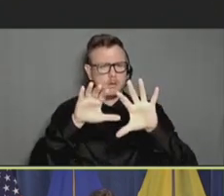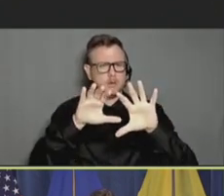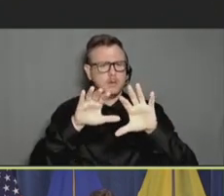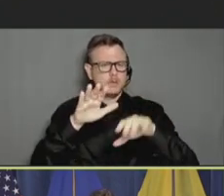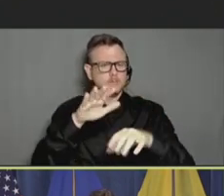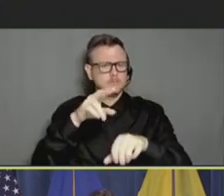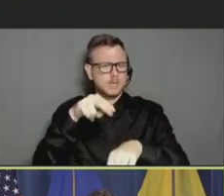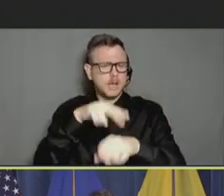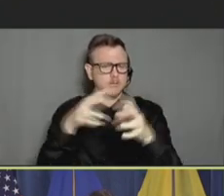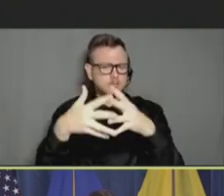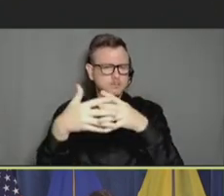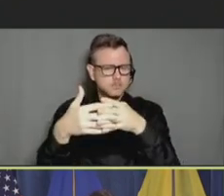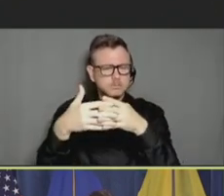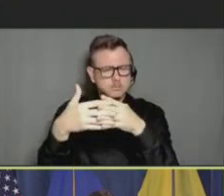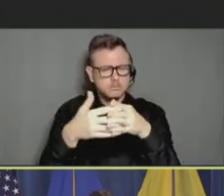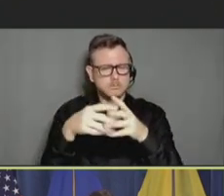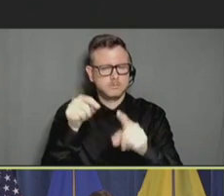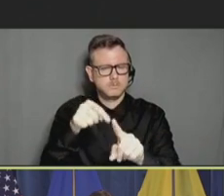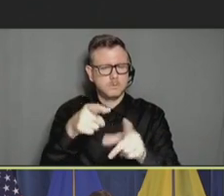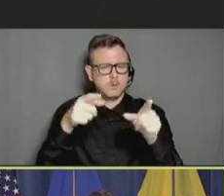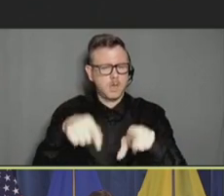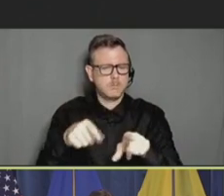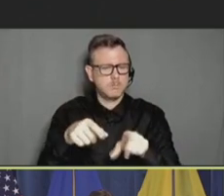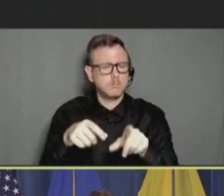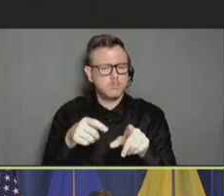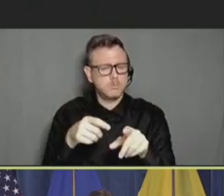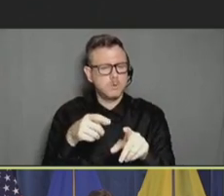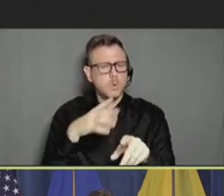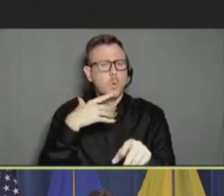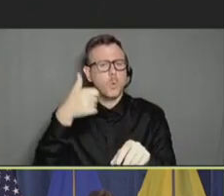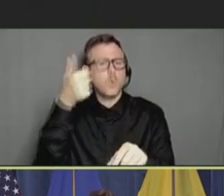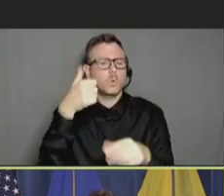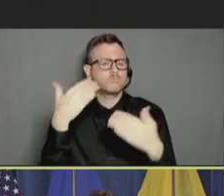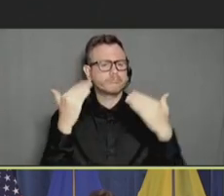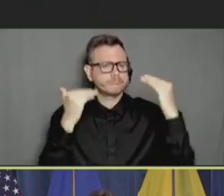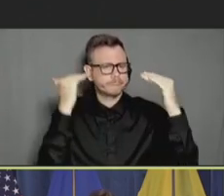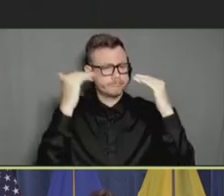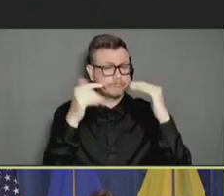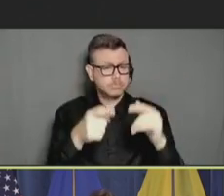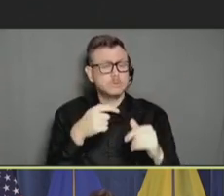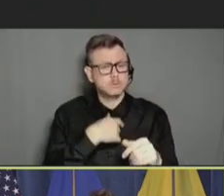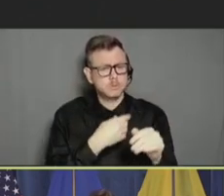particularly with older adults? And I wanted to share some data from the University of